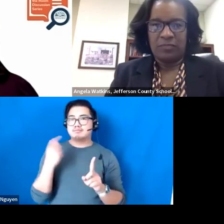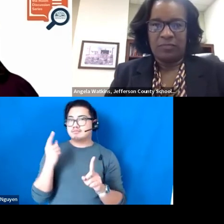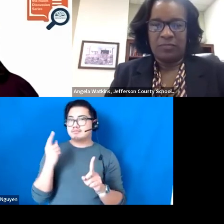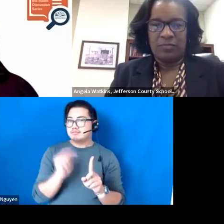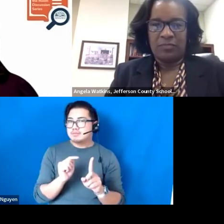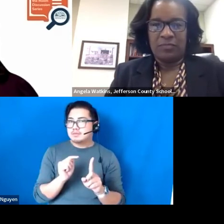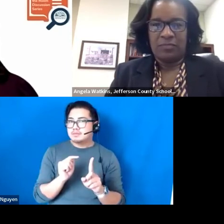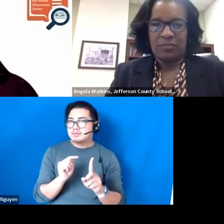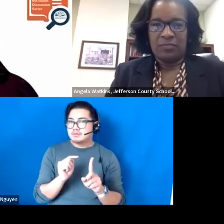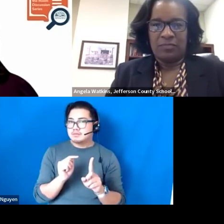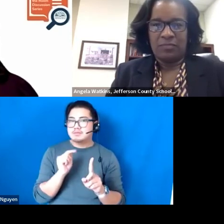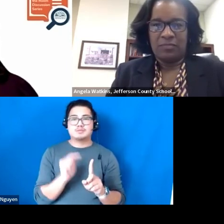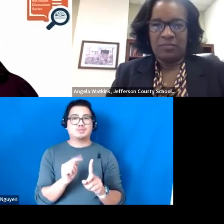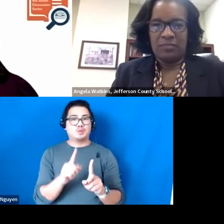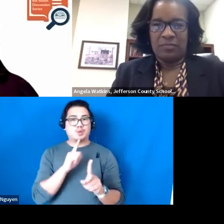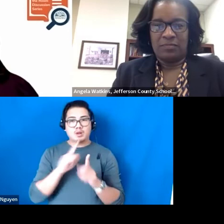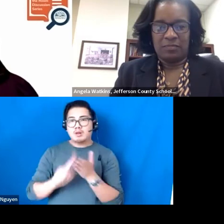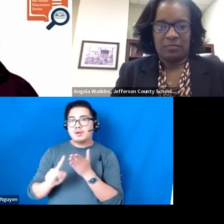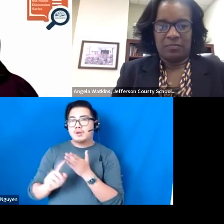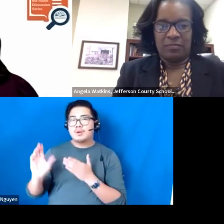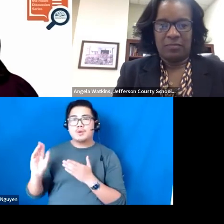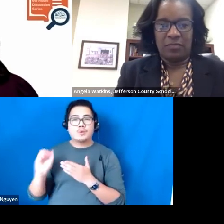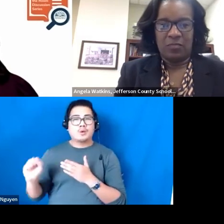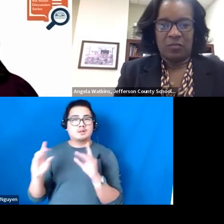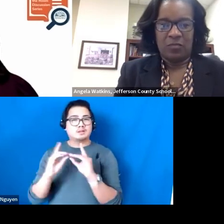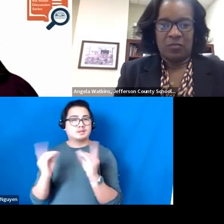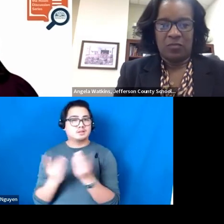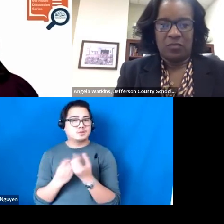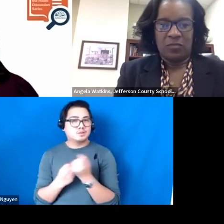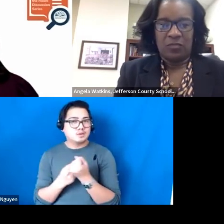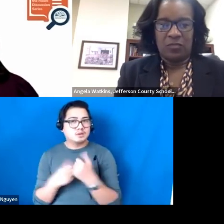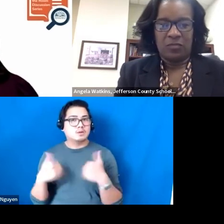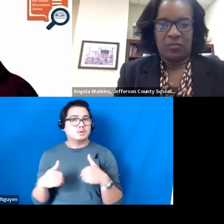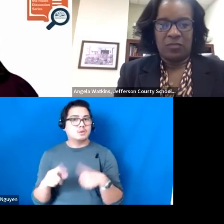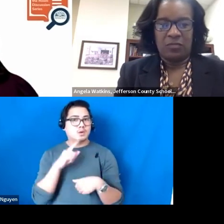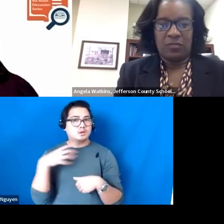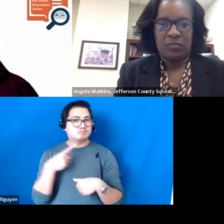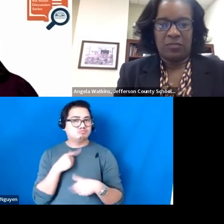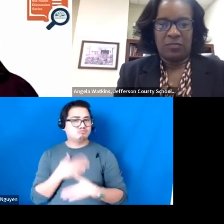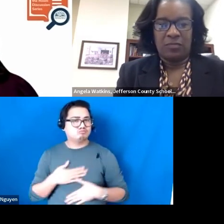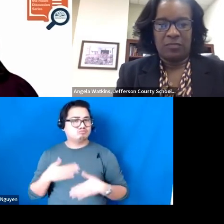did a cross district coaching support network and the coaches really enjoyed the opportunity to